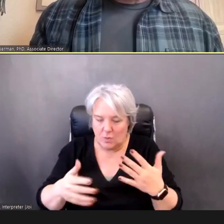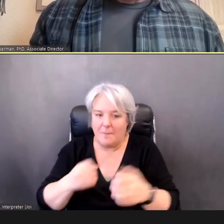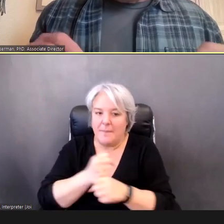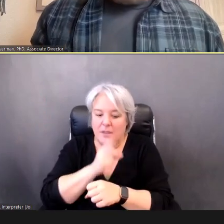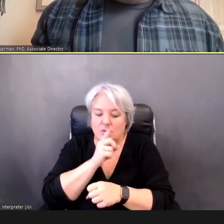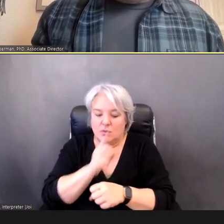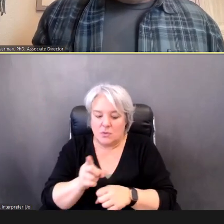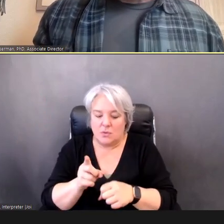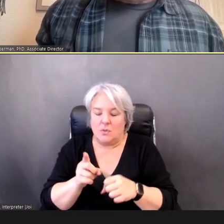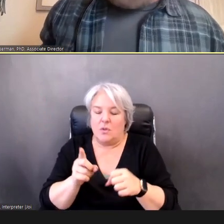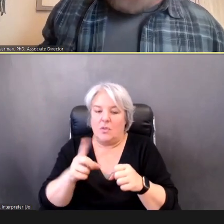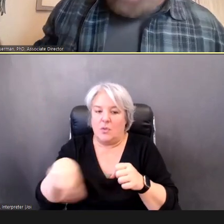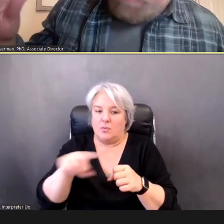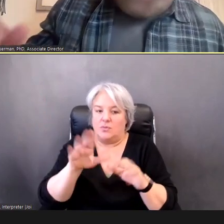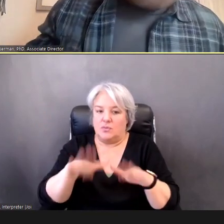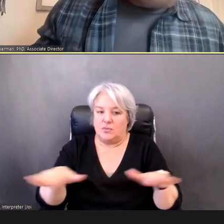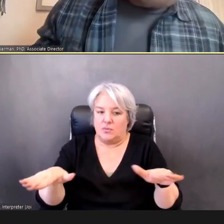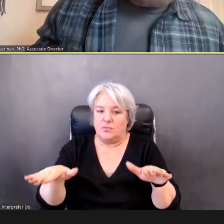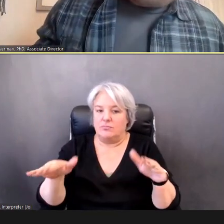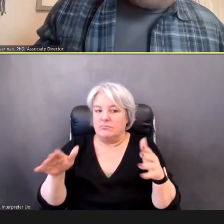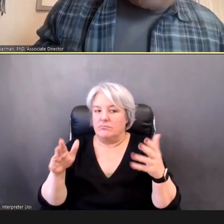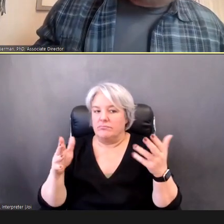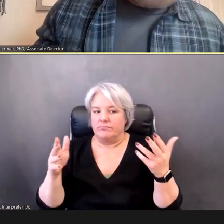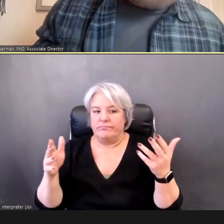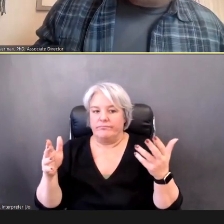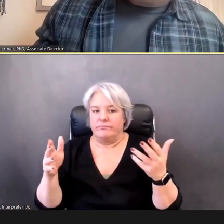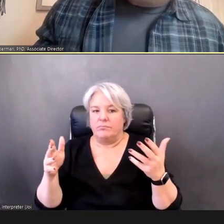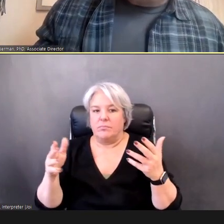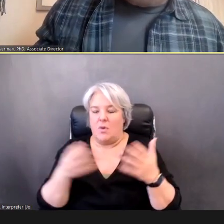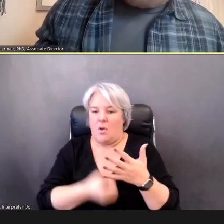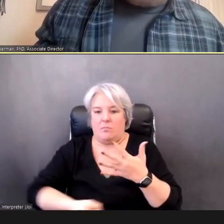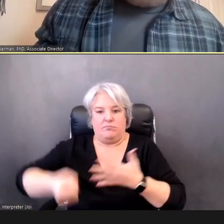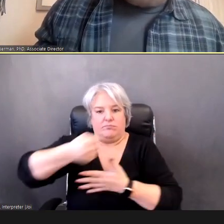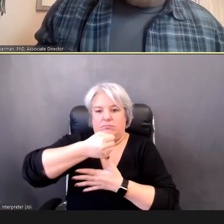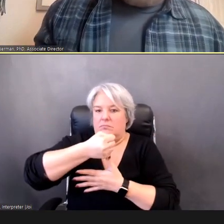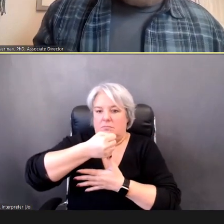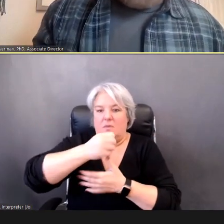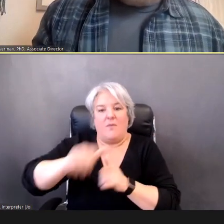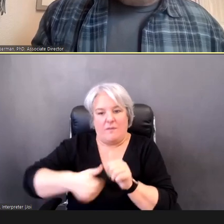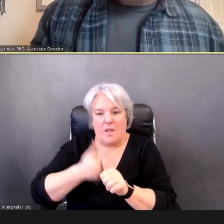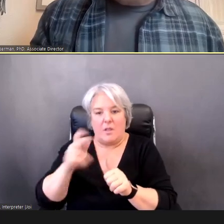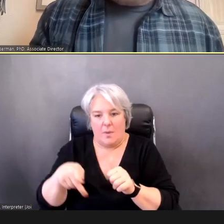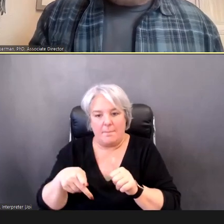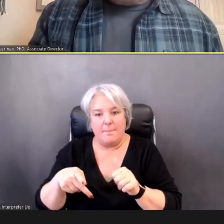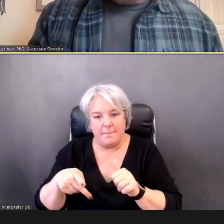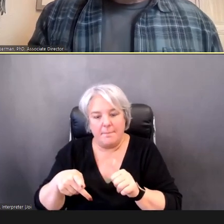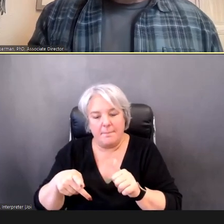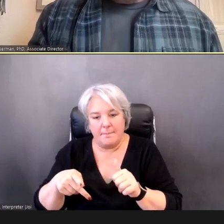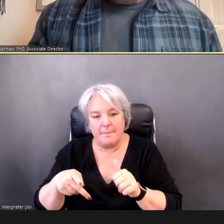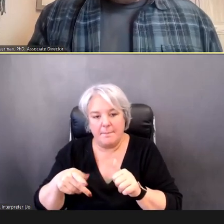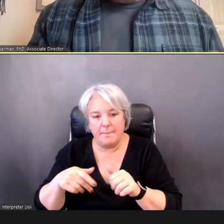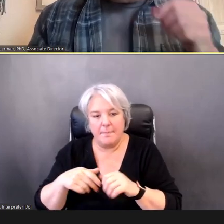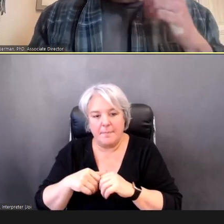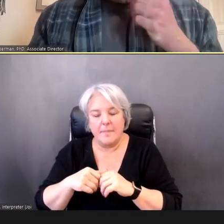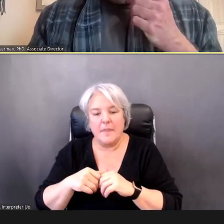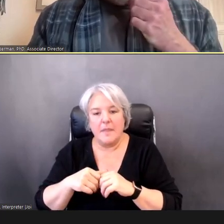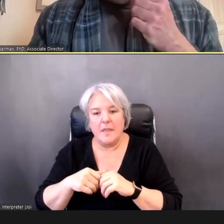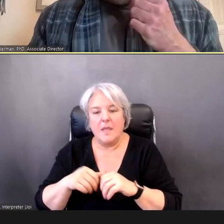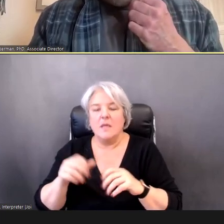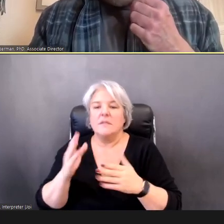for follow up. Okay? So -- as some of you have asked whether or not you need to be